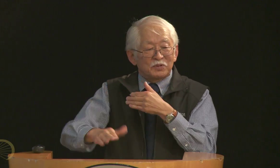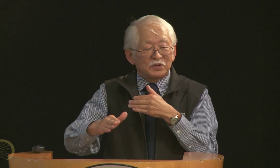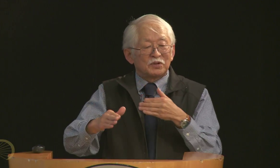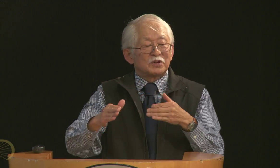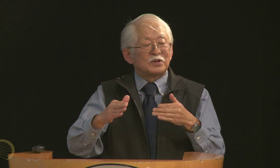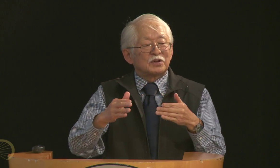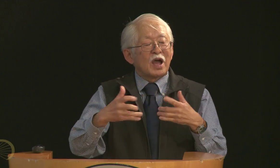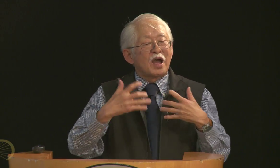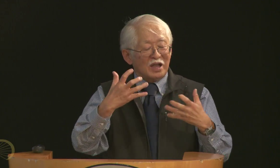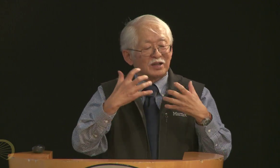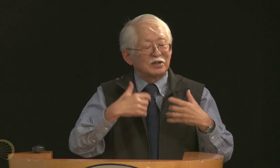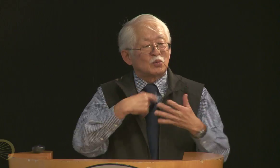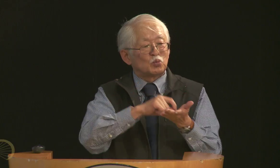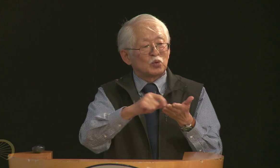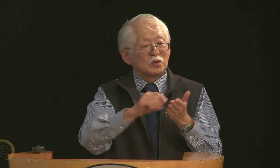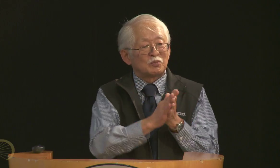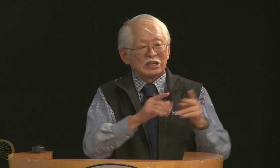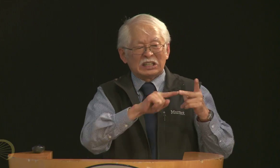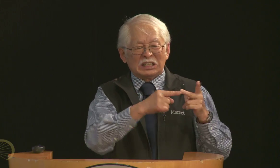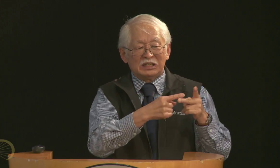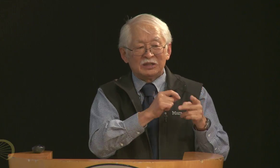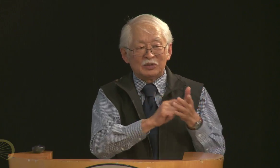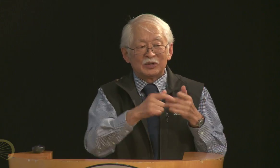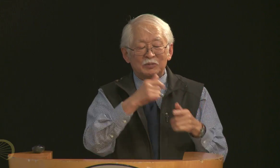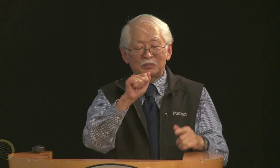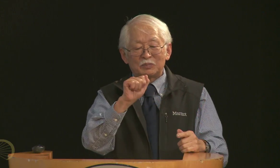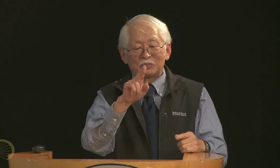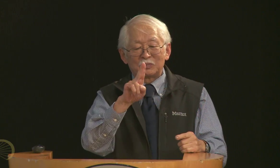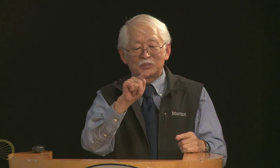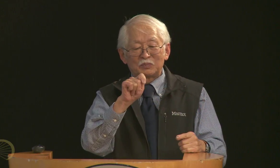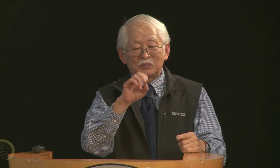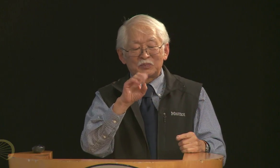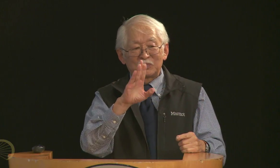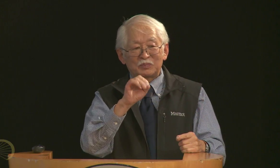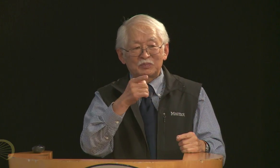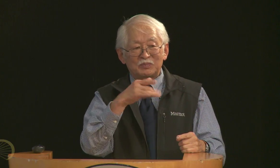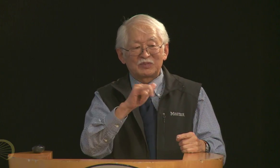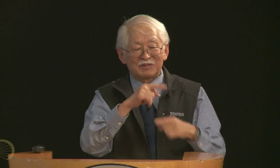had to go to Topaz Internment Camp, and they're the ones who encouraged me